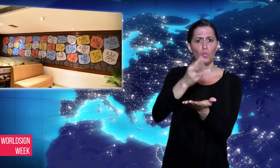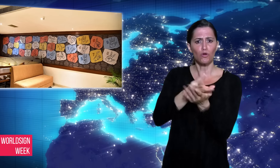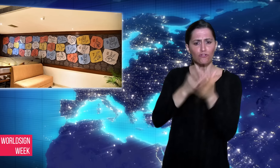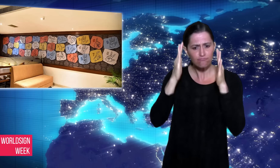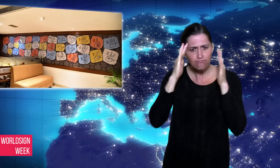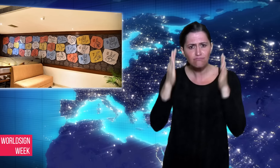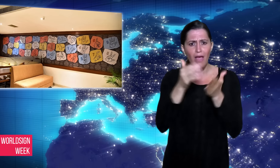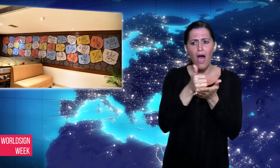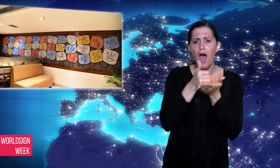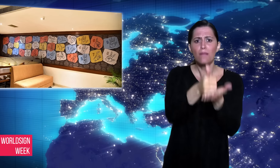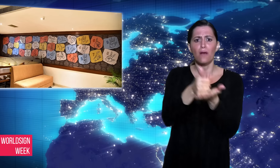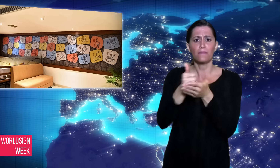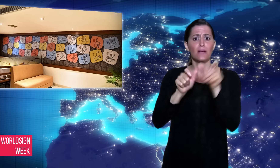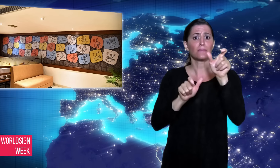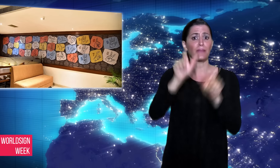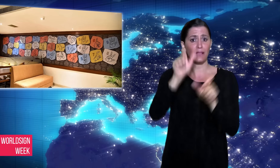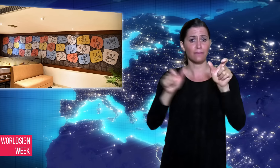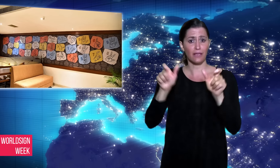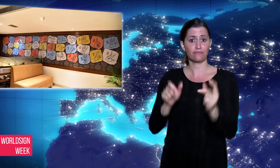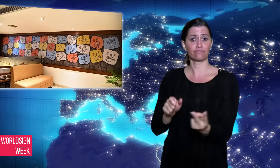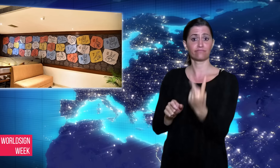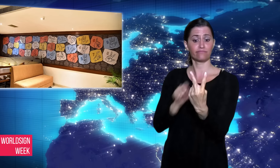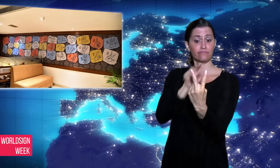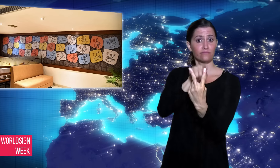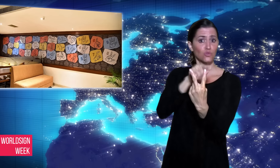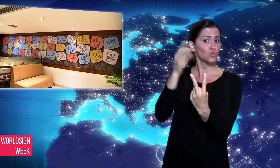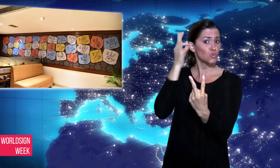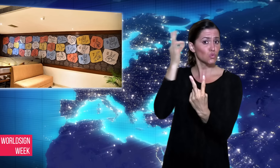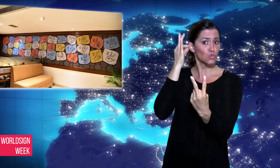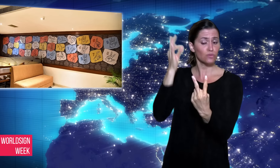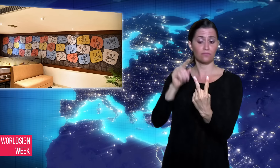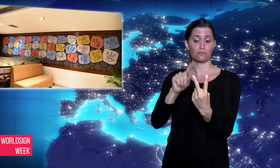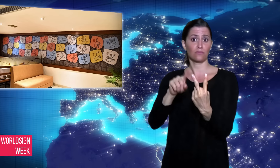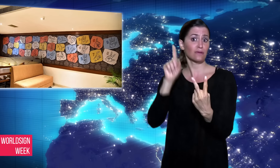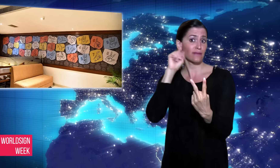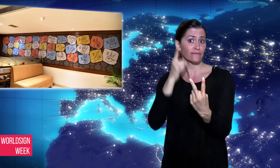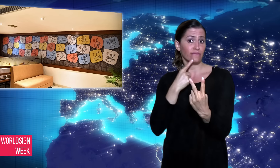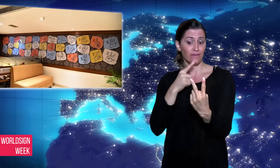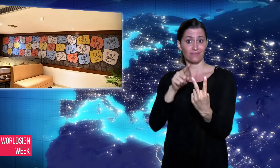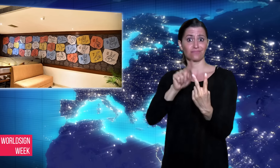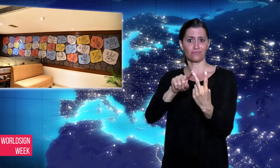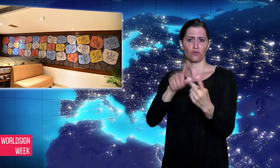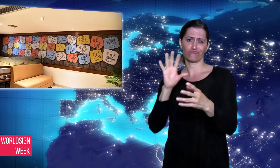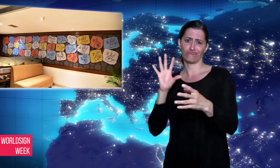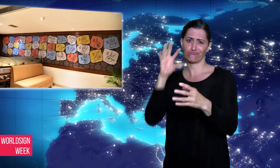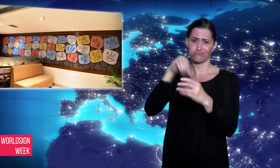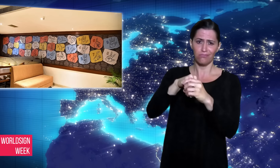them deaf, in the deaf community,